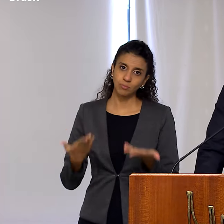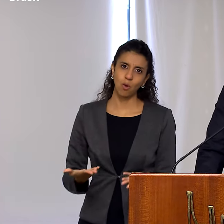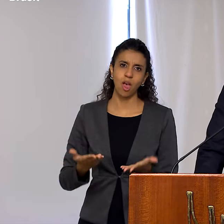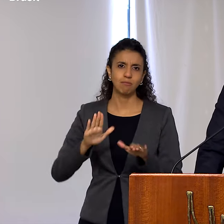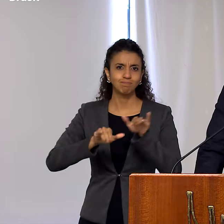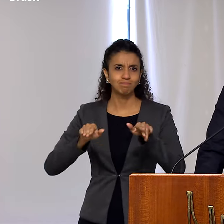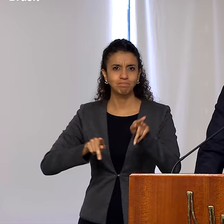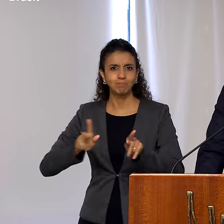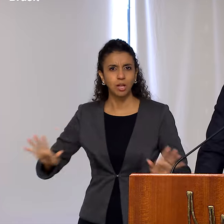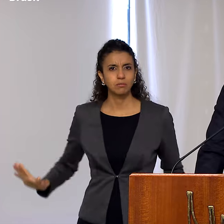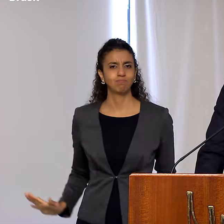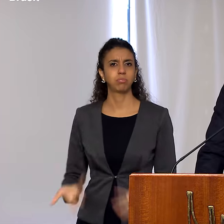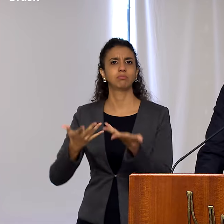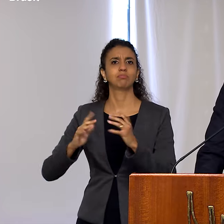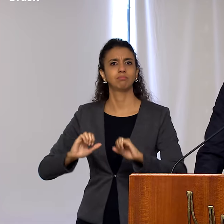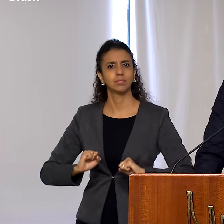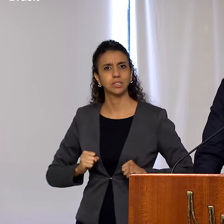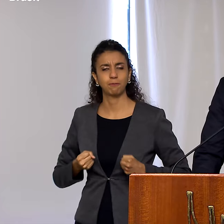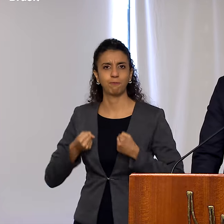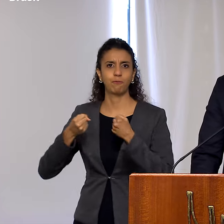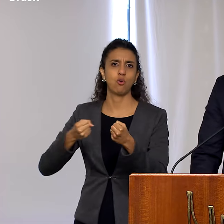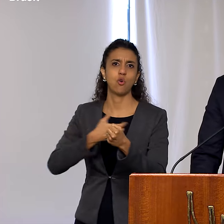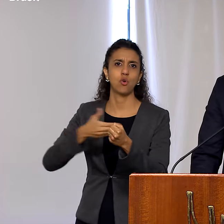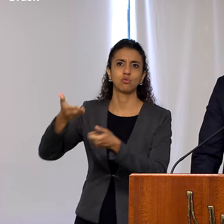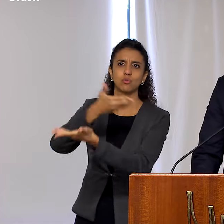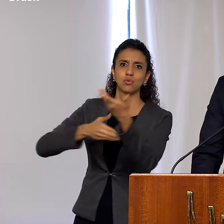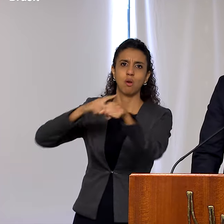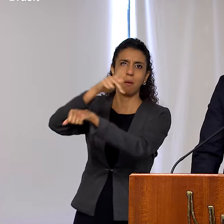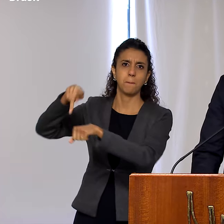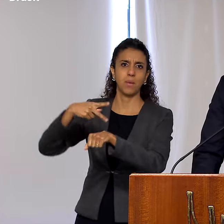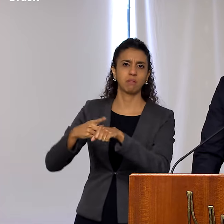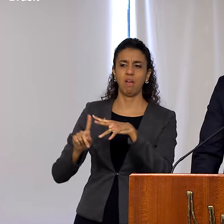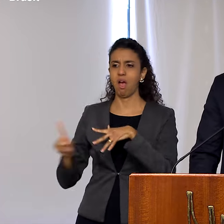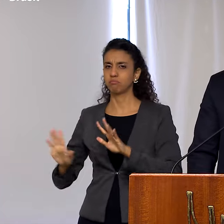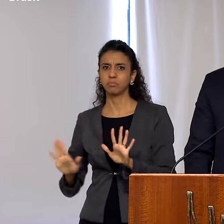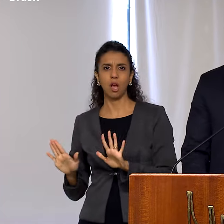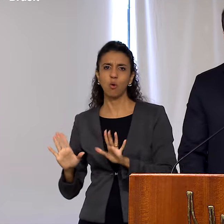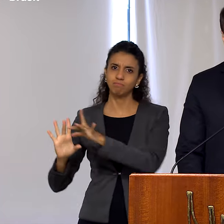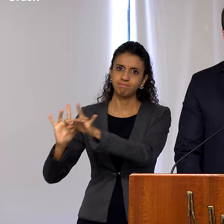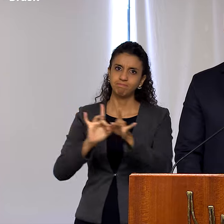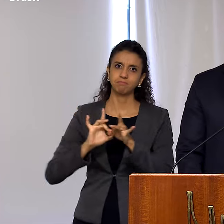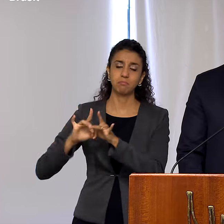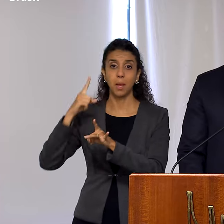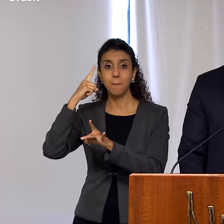in an intense international cooperation effort, without exclusions. And to open new paths for diplomatic action,